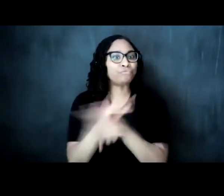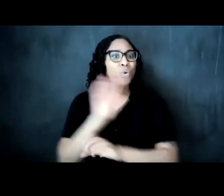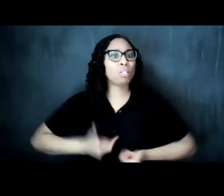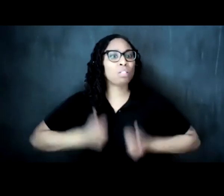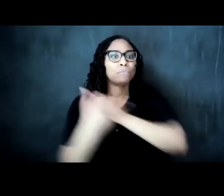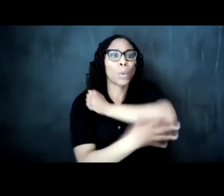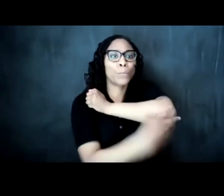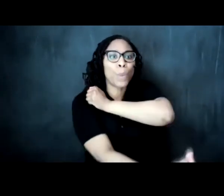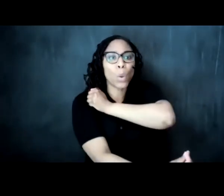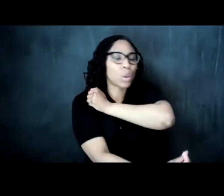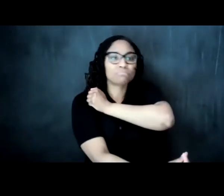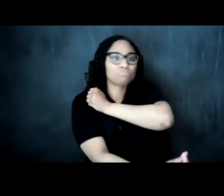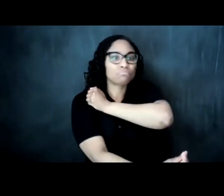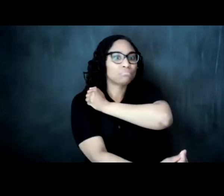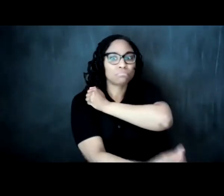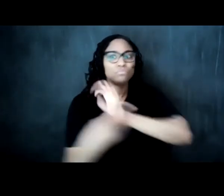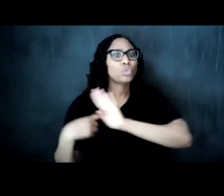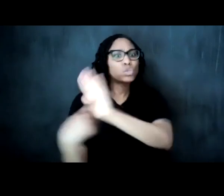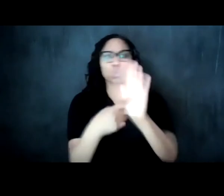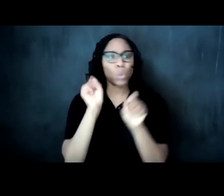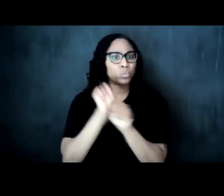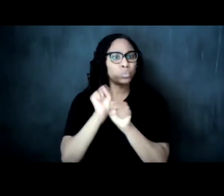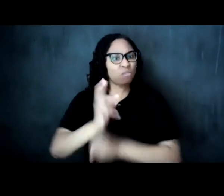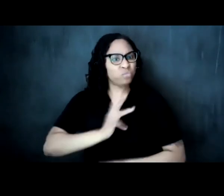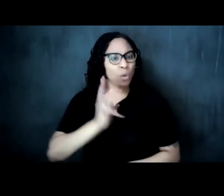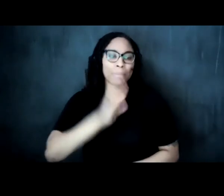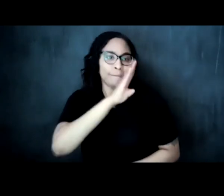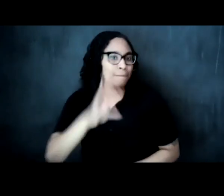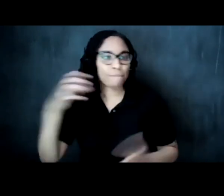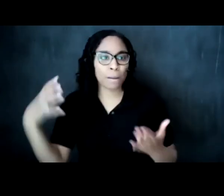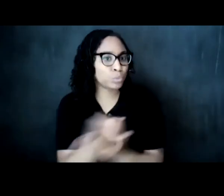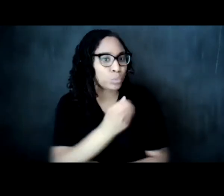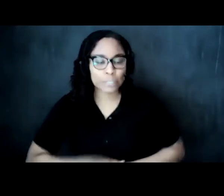he's never had the chance to display his work formally so the show his daughter tells me has